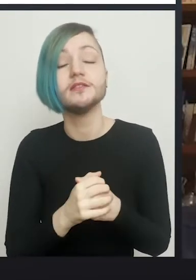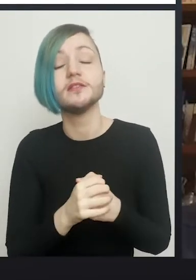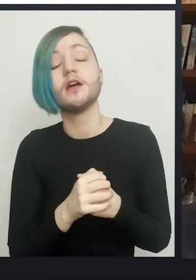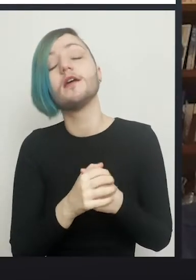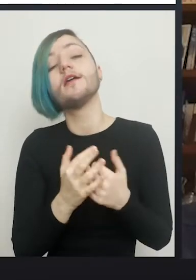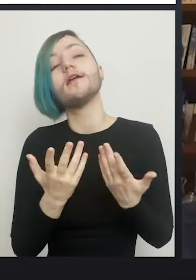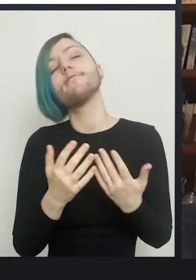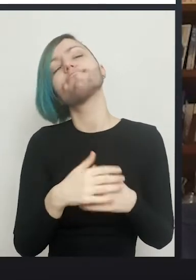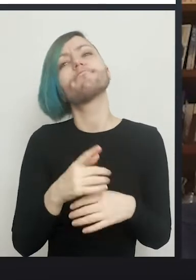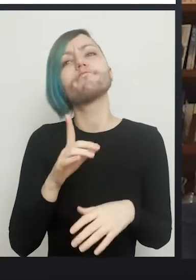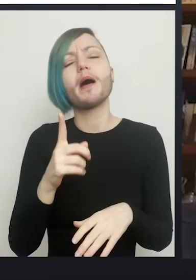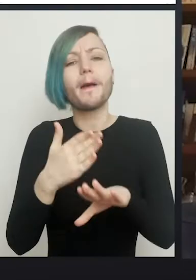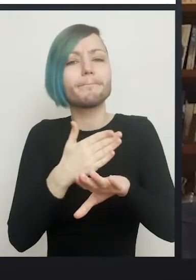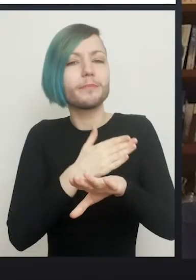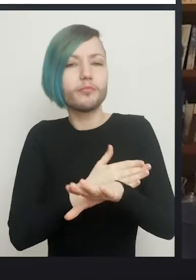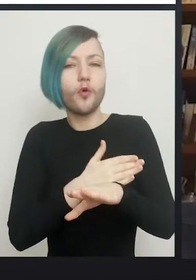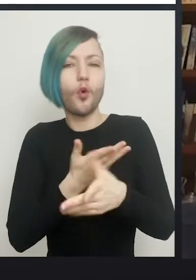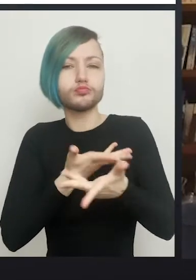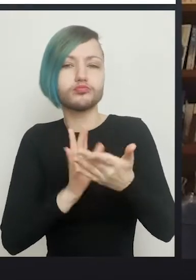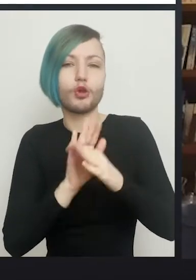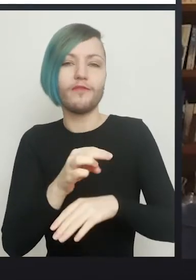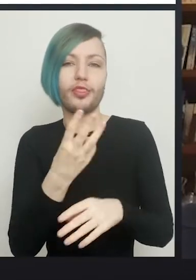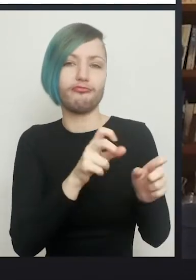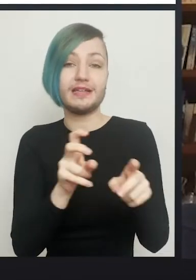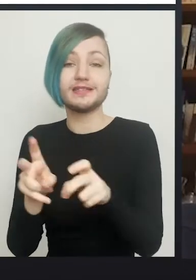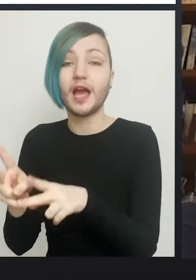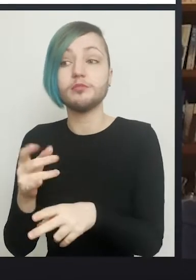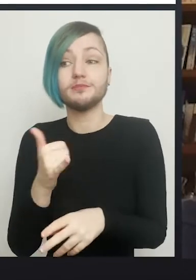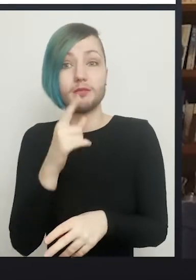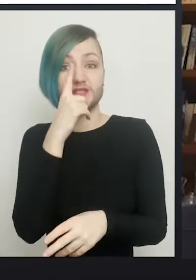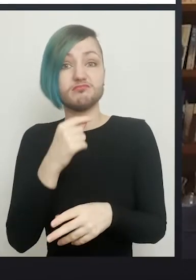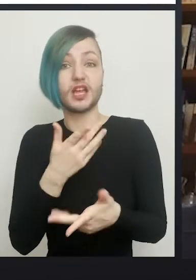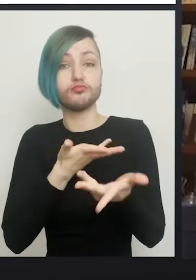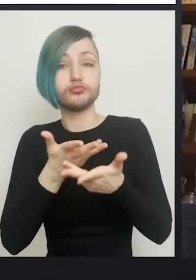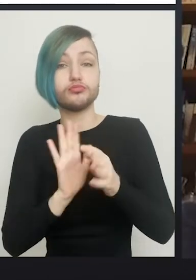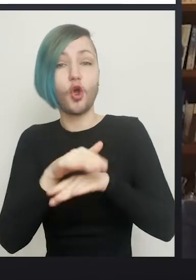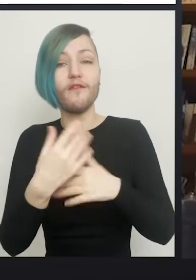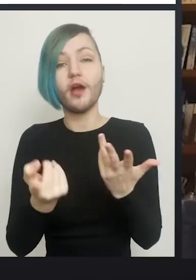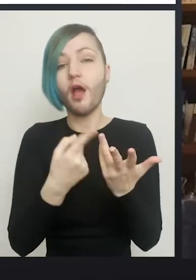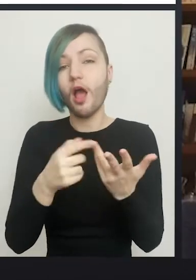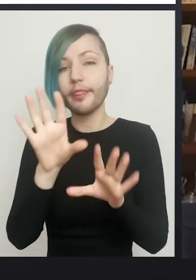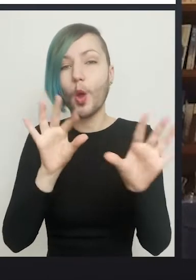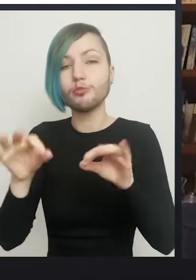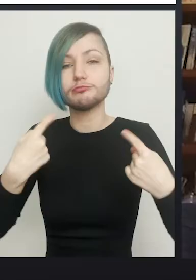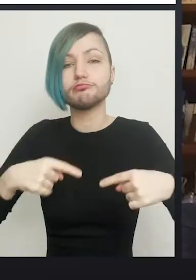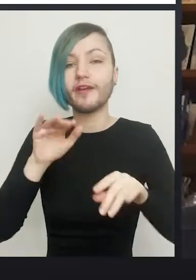I wondered before we get stuck into those three types, whether we might touch on some of the other things that are going on elsewhere.